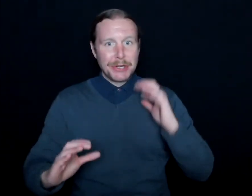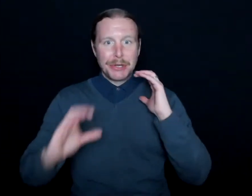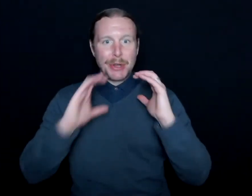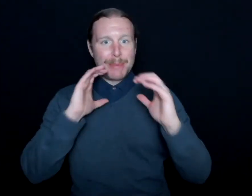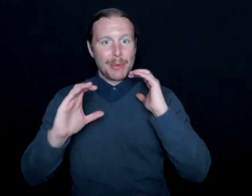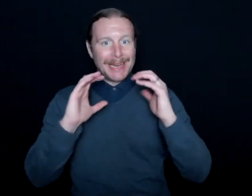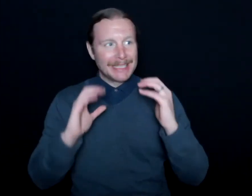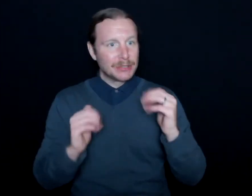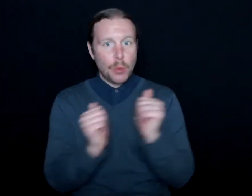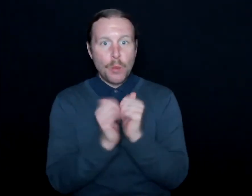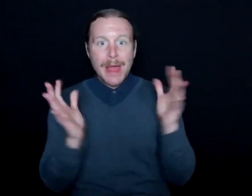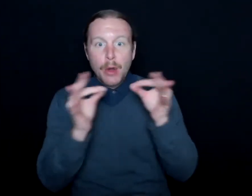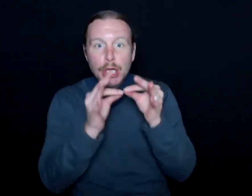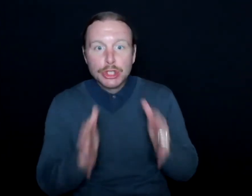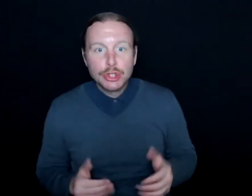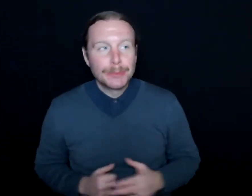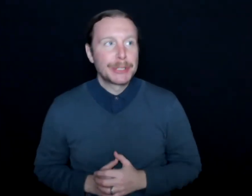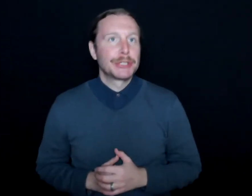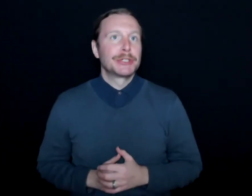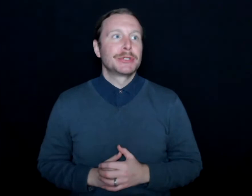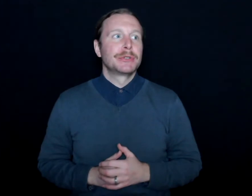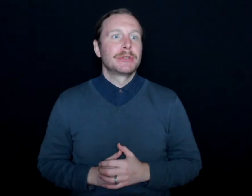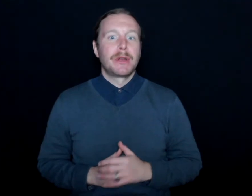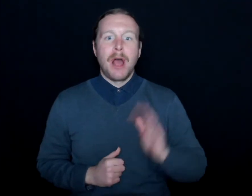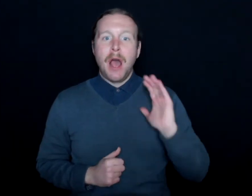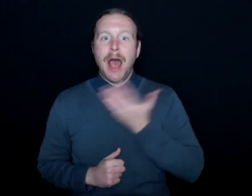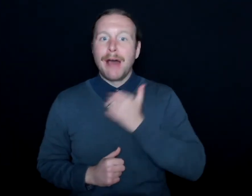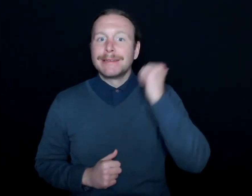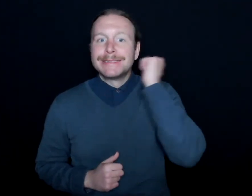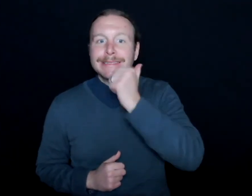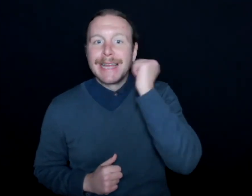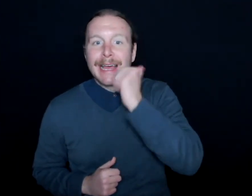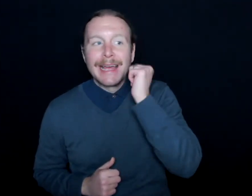without an interpreter and in our own first language.